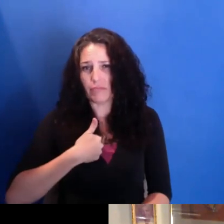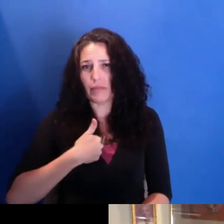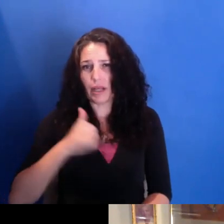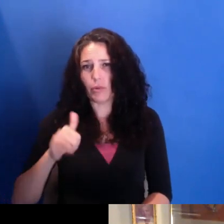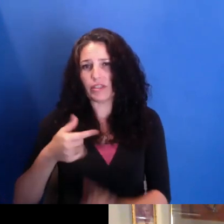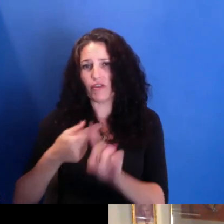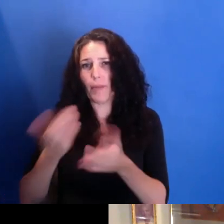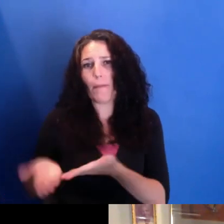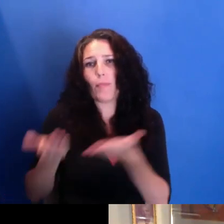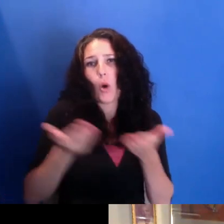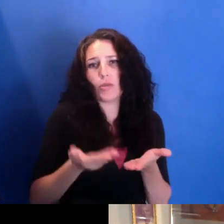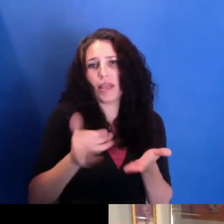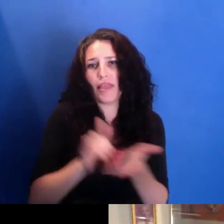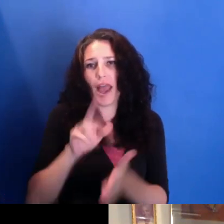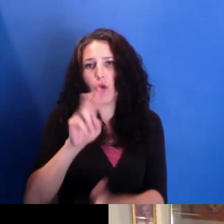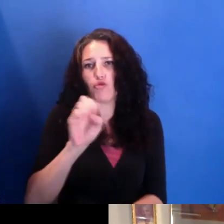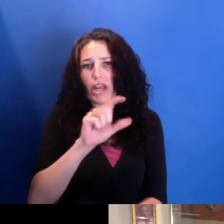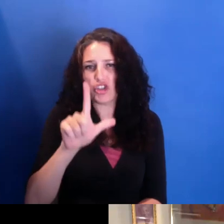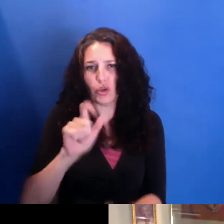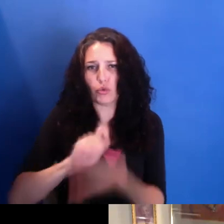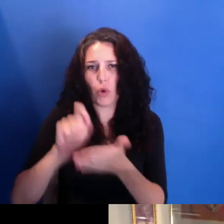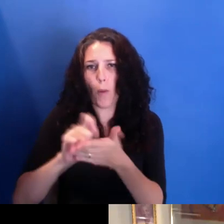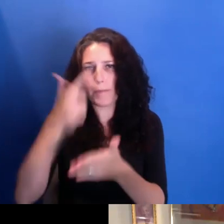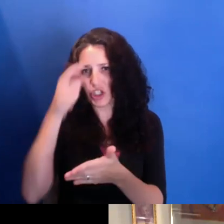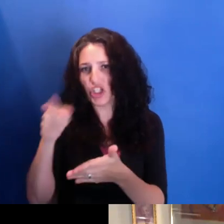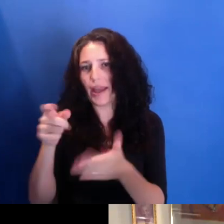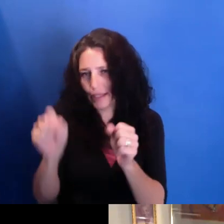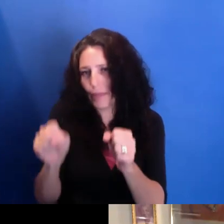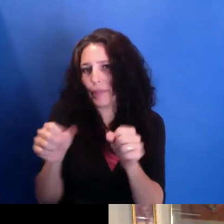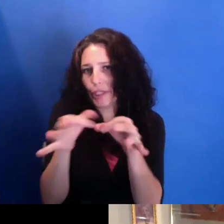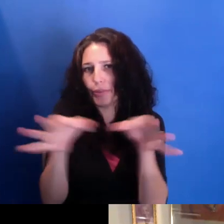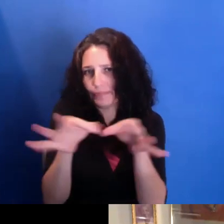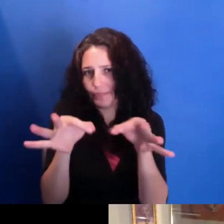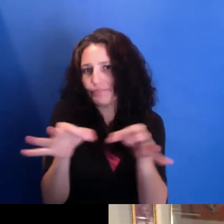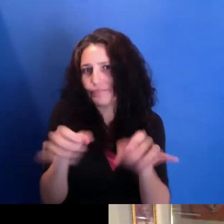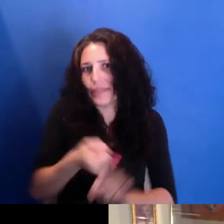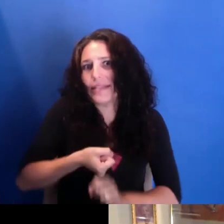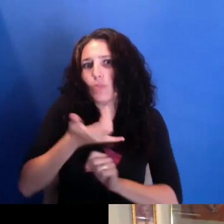So, yeah, I mean, I-- you know, it's--